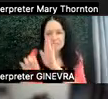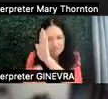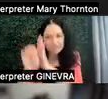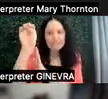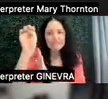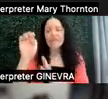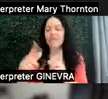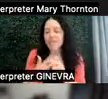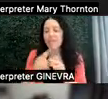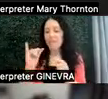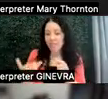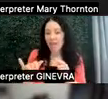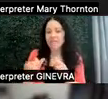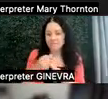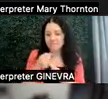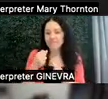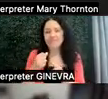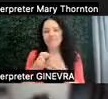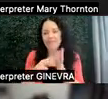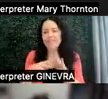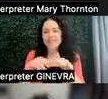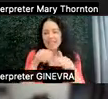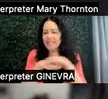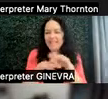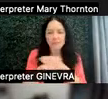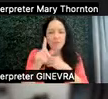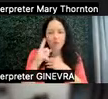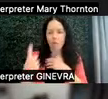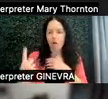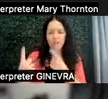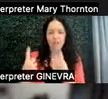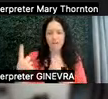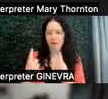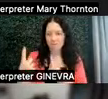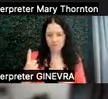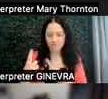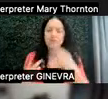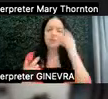going to make it inaccessible for one of us. And when we talk about making accommodations